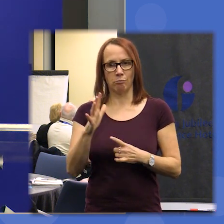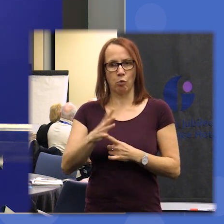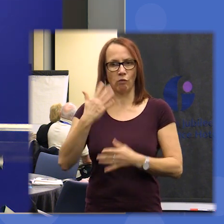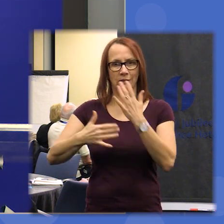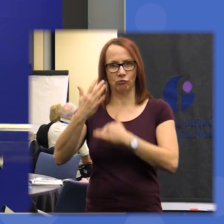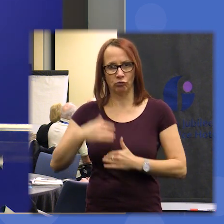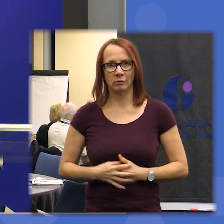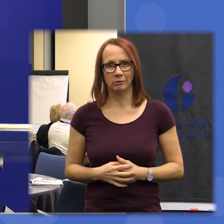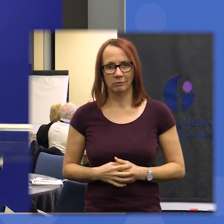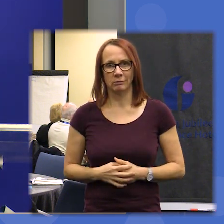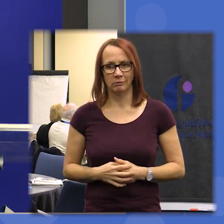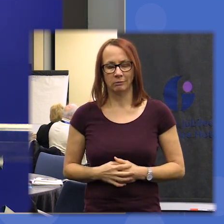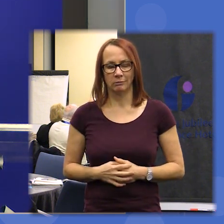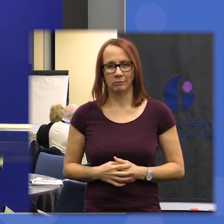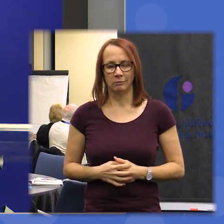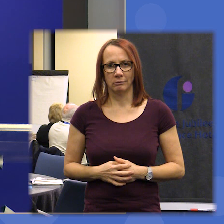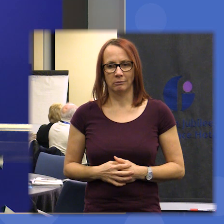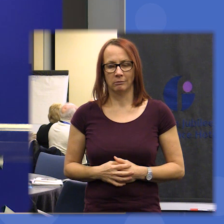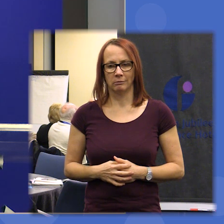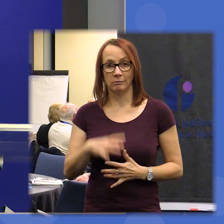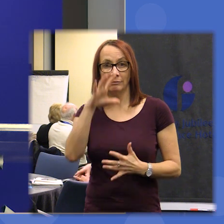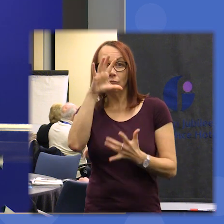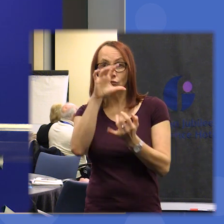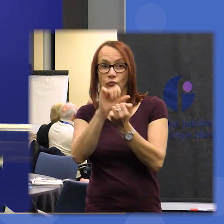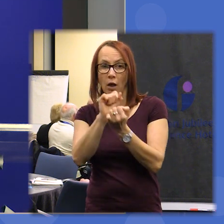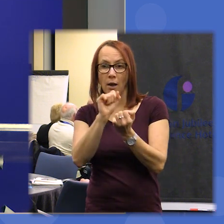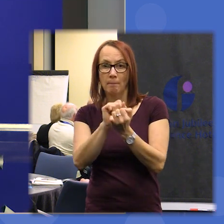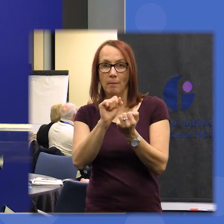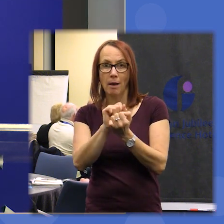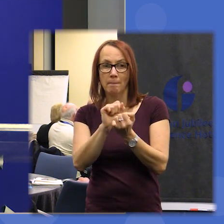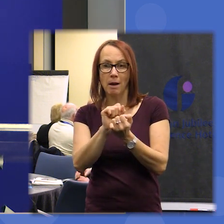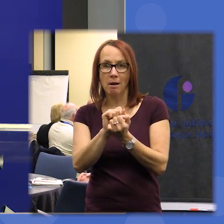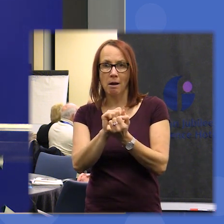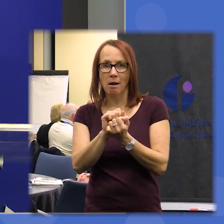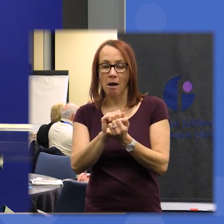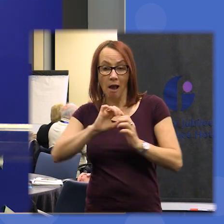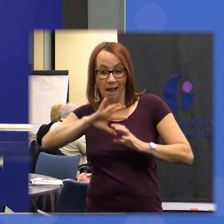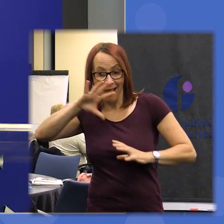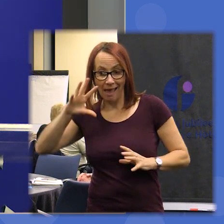together as one remember that we will not be carrying forwards every statement